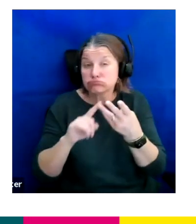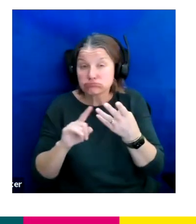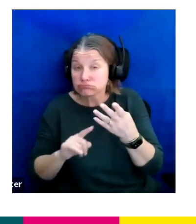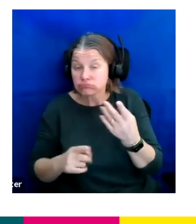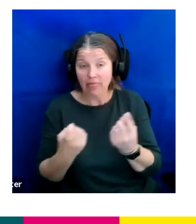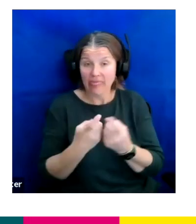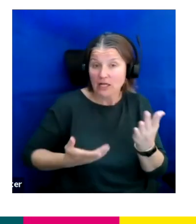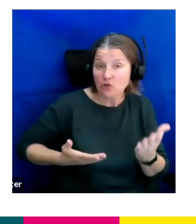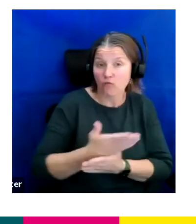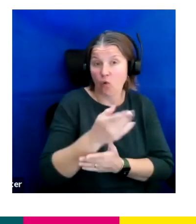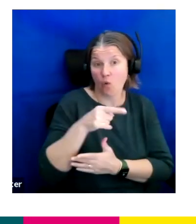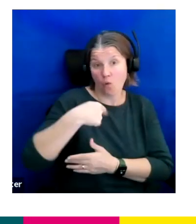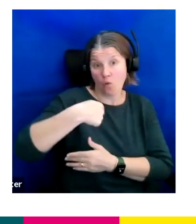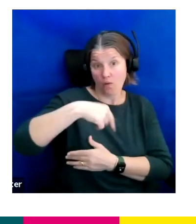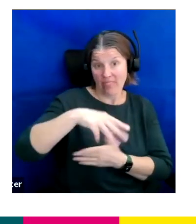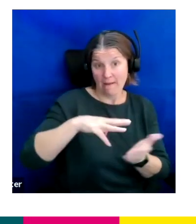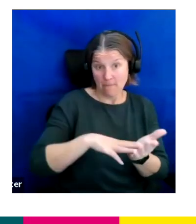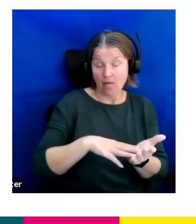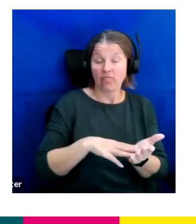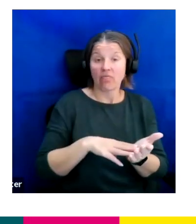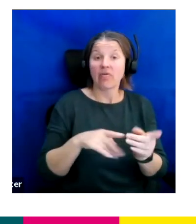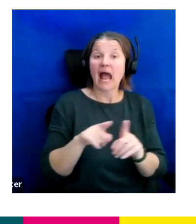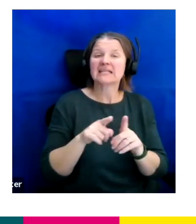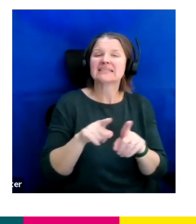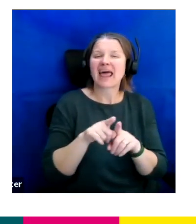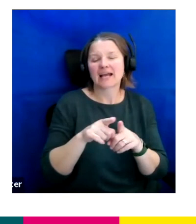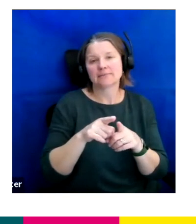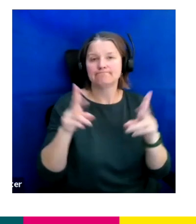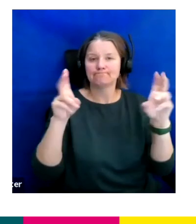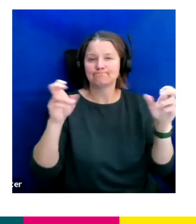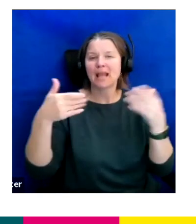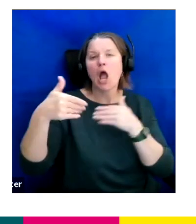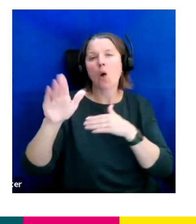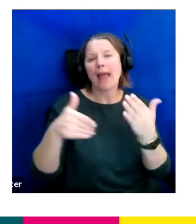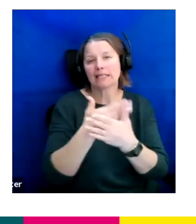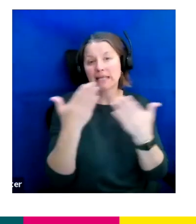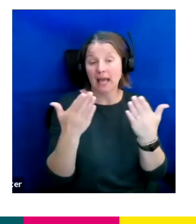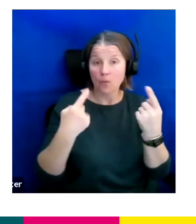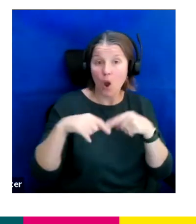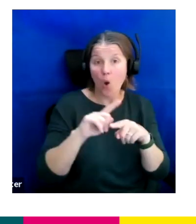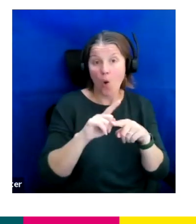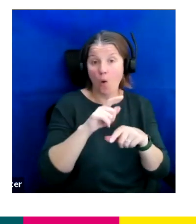as well as an away day where all kinds of able members were invited to a fantastic location